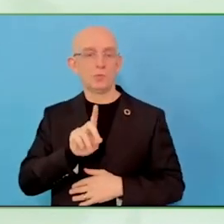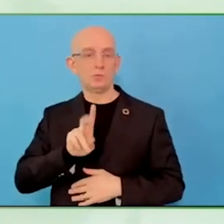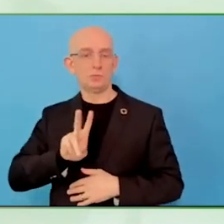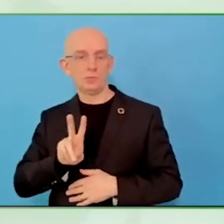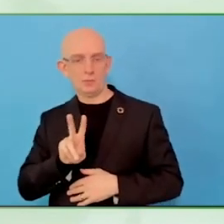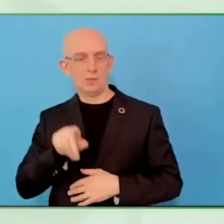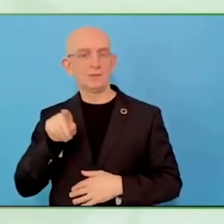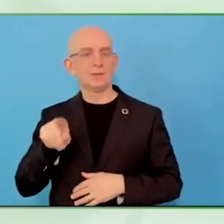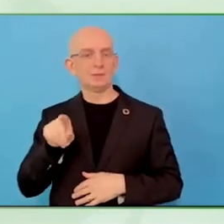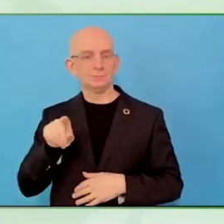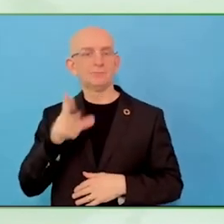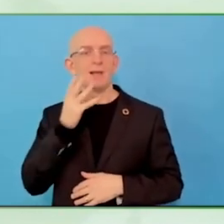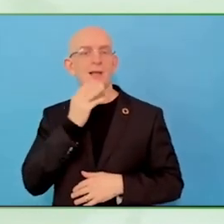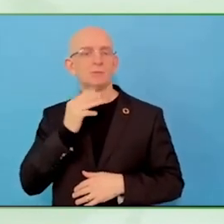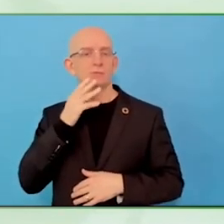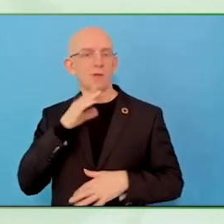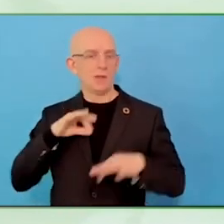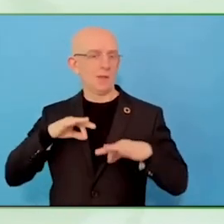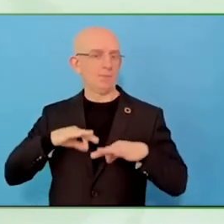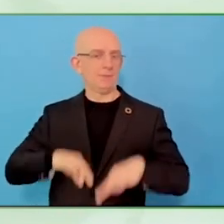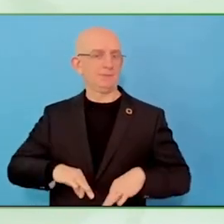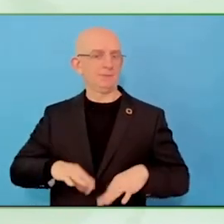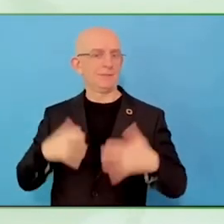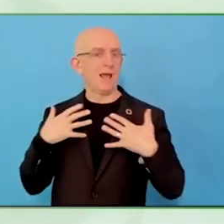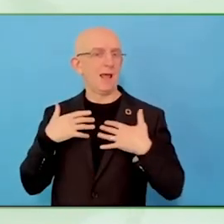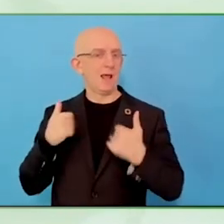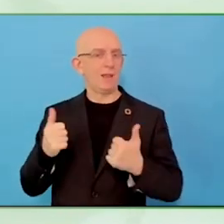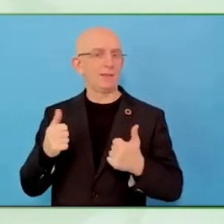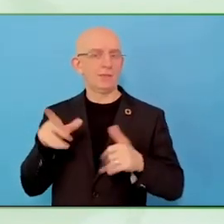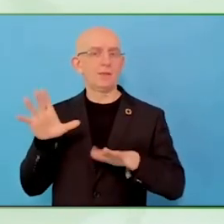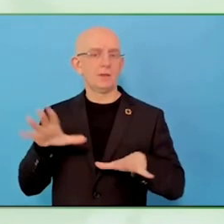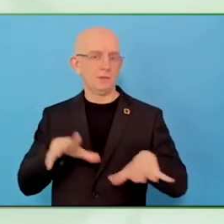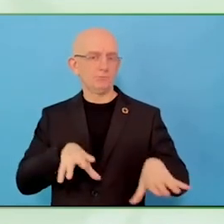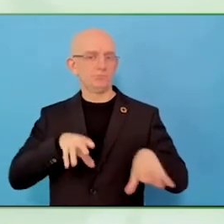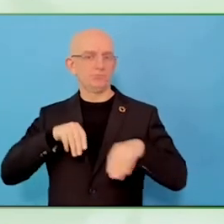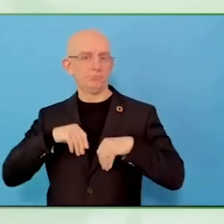We work with them, not yet in universities, maybe we should start.